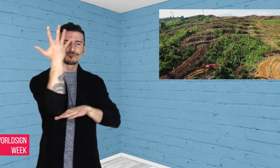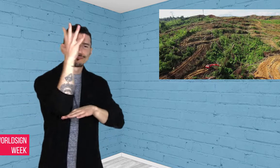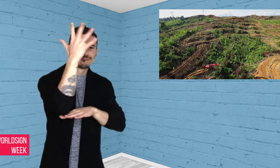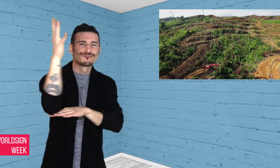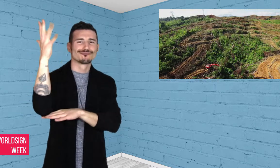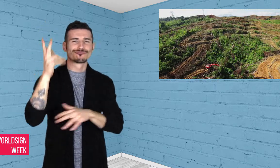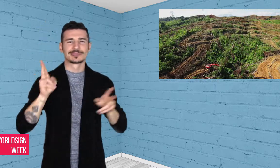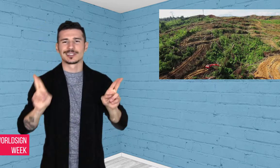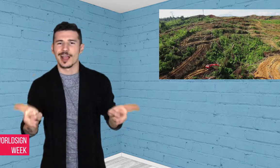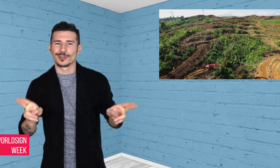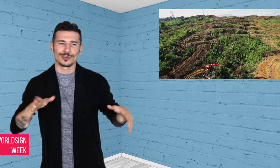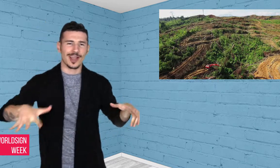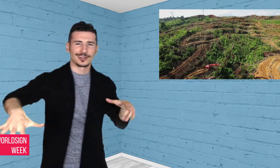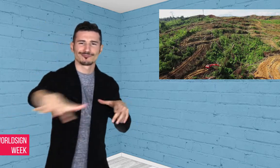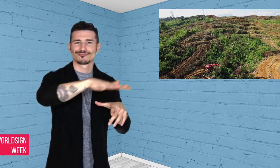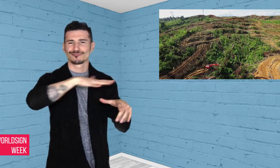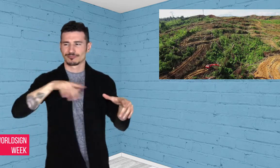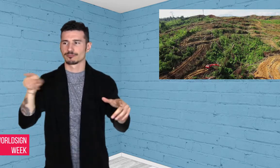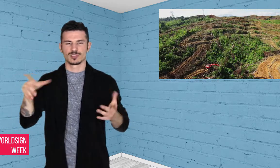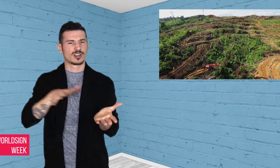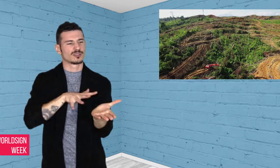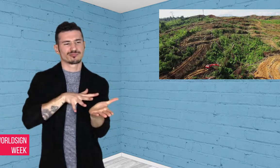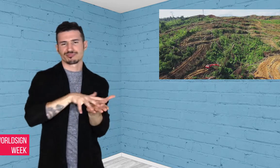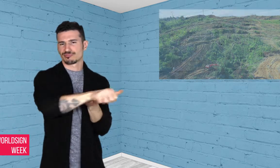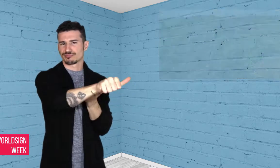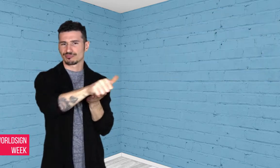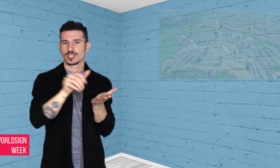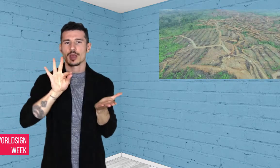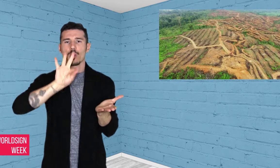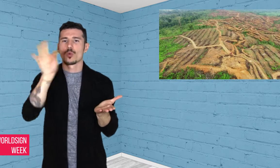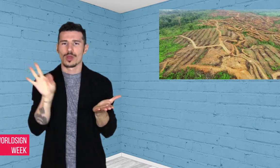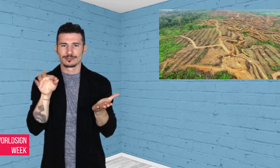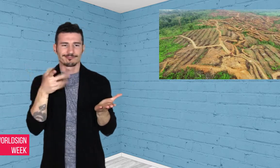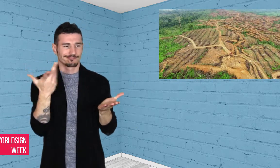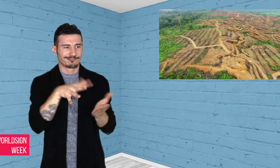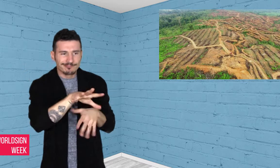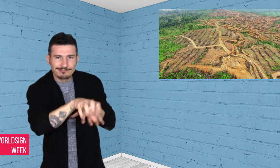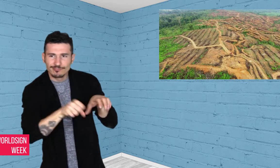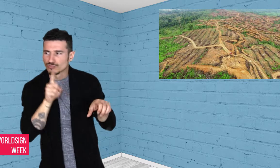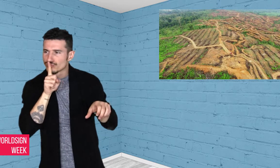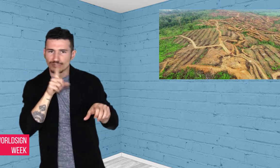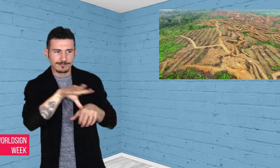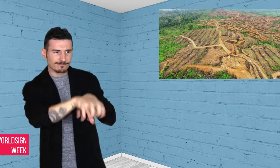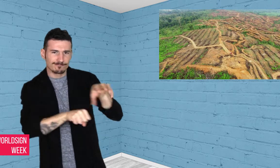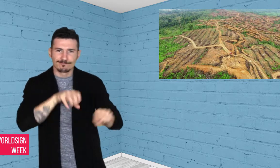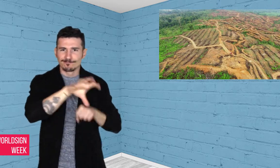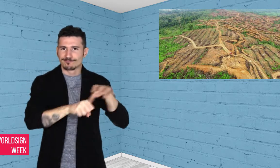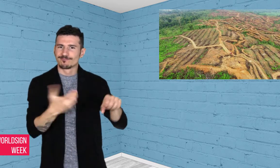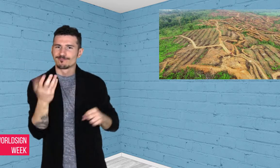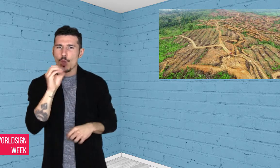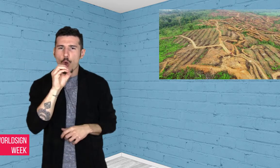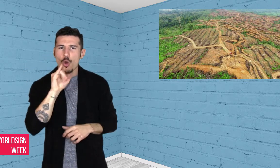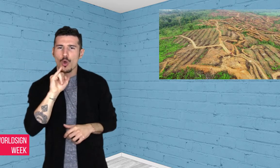wildlife habitat associated with the lucrative market of illegally-made palm oil.